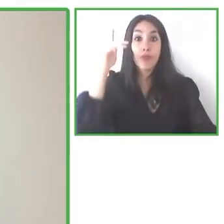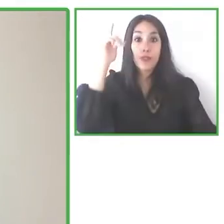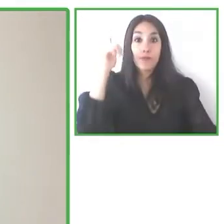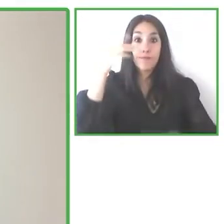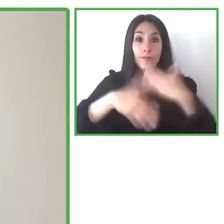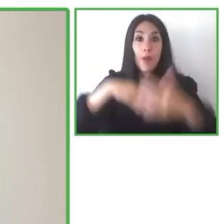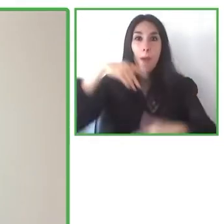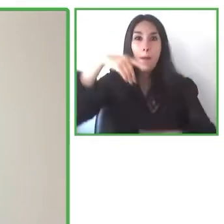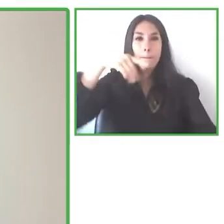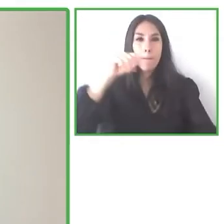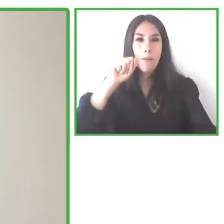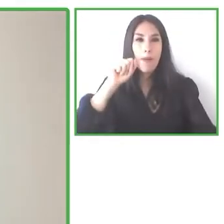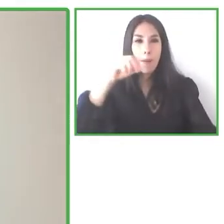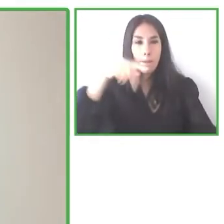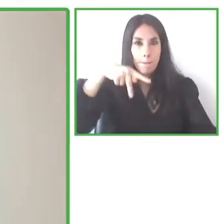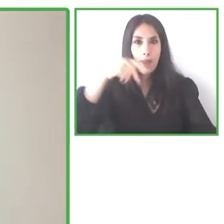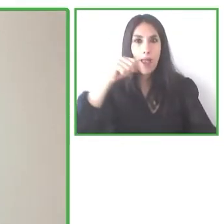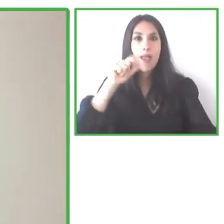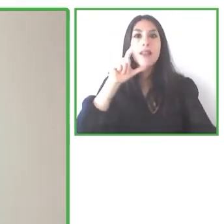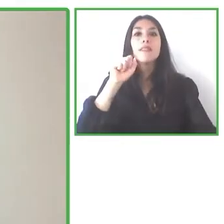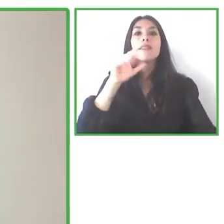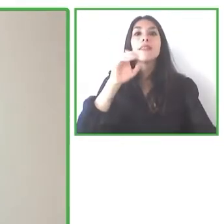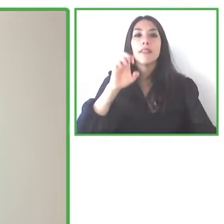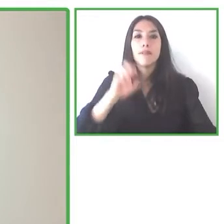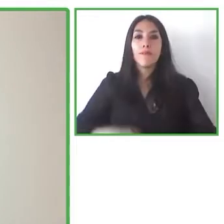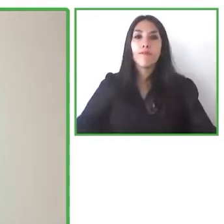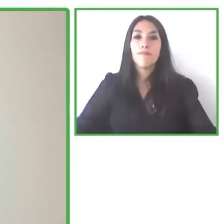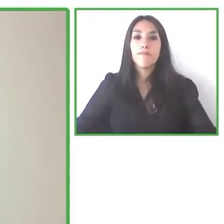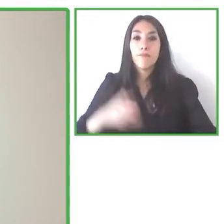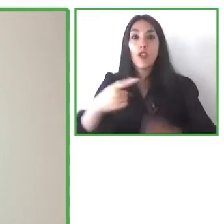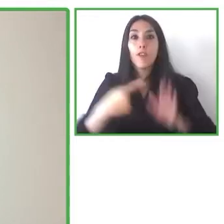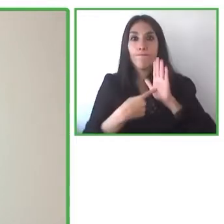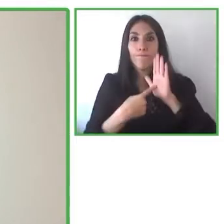Pablo is going to present La Mesita or tiny table,